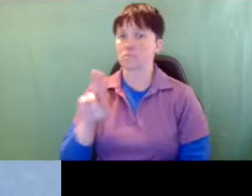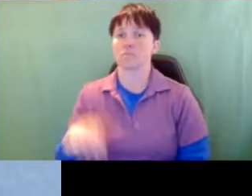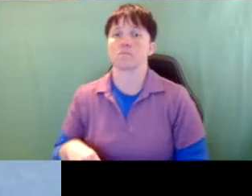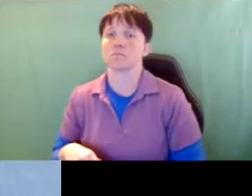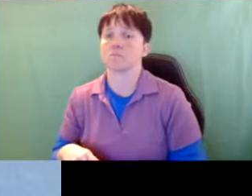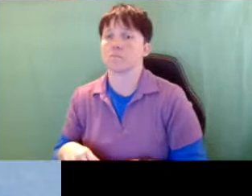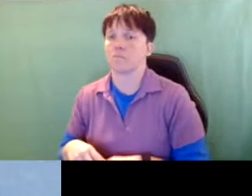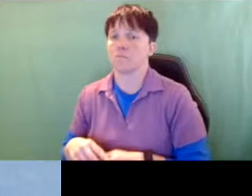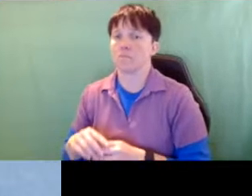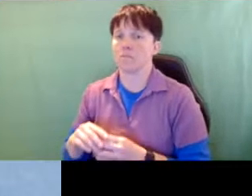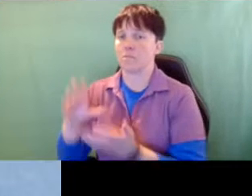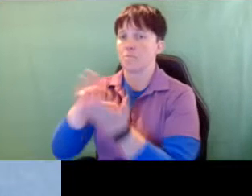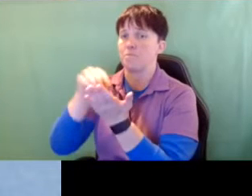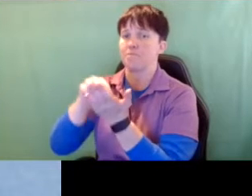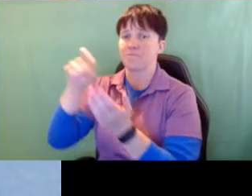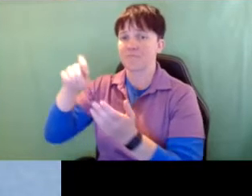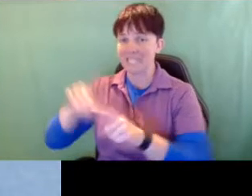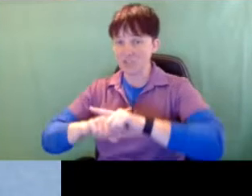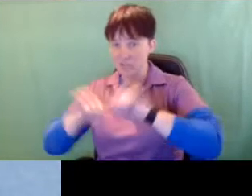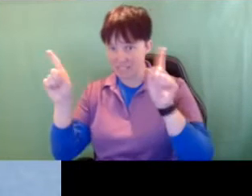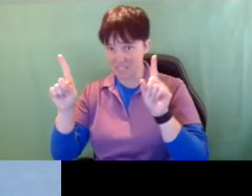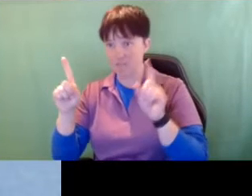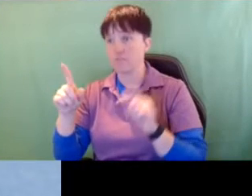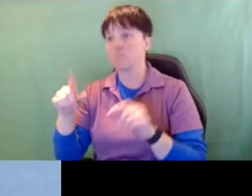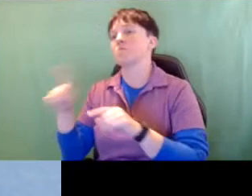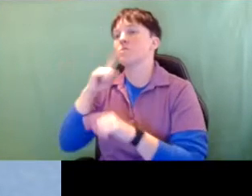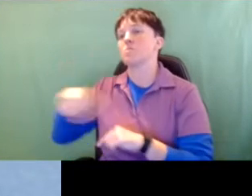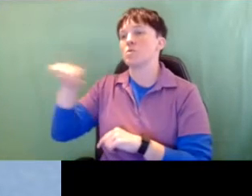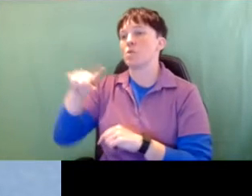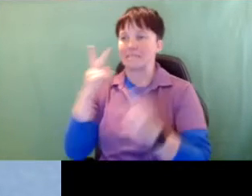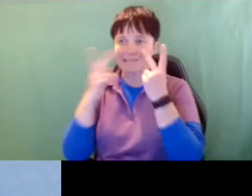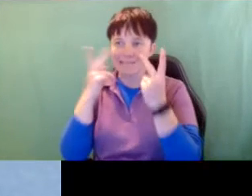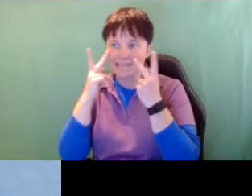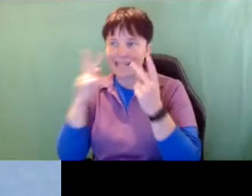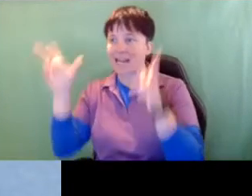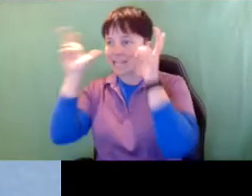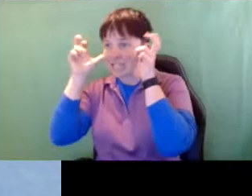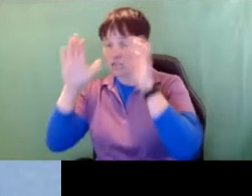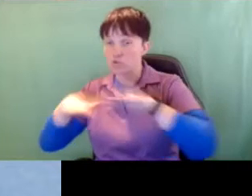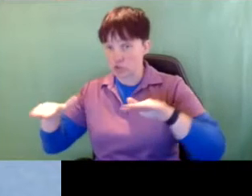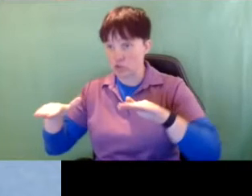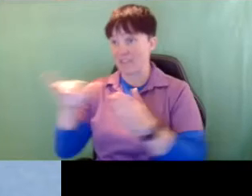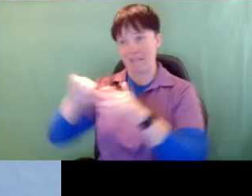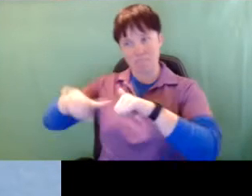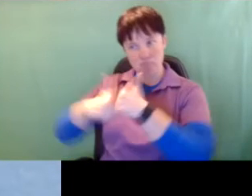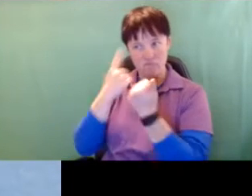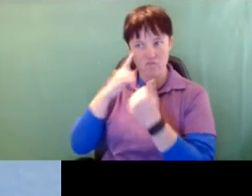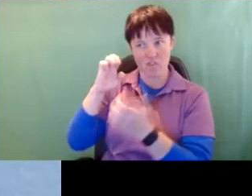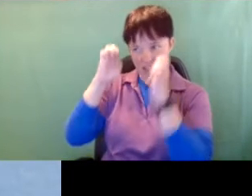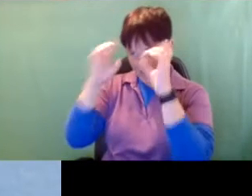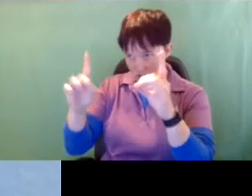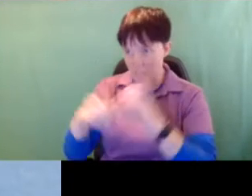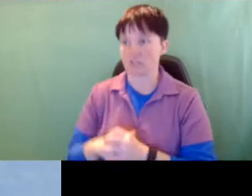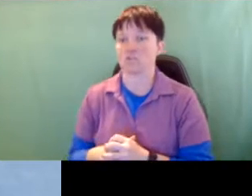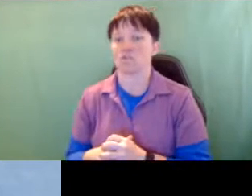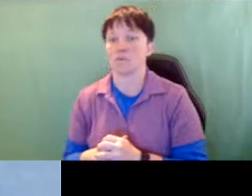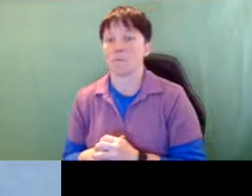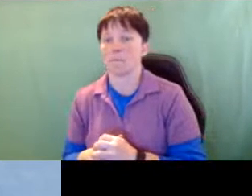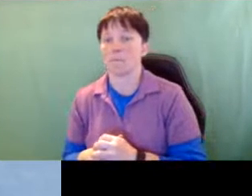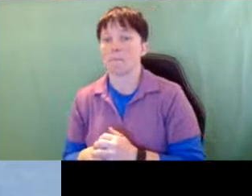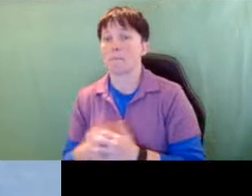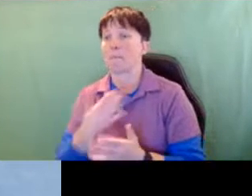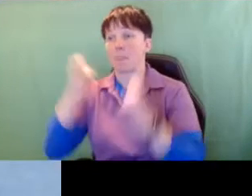those are typically sighted and hearing children. And that's challenging for educational